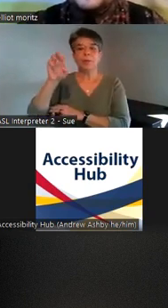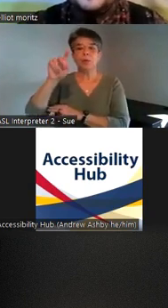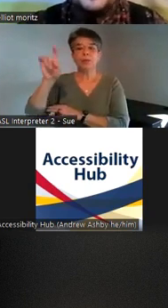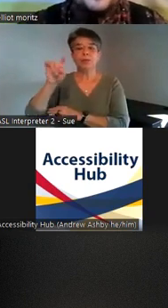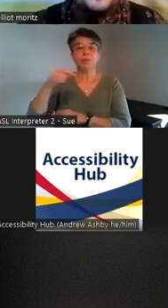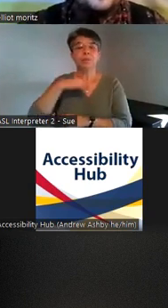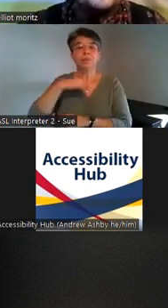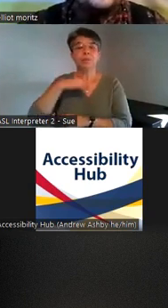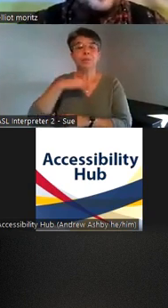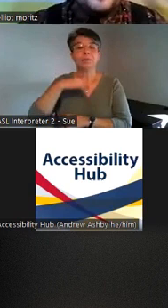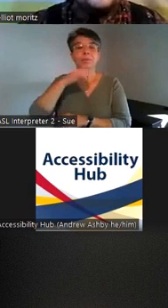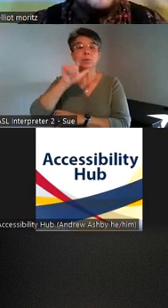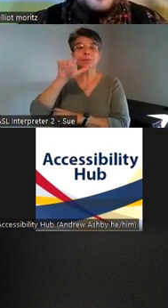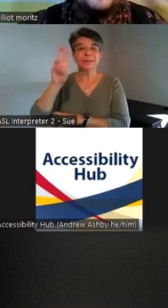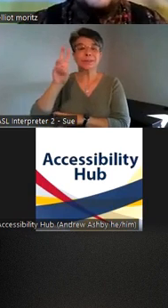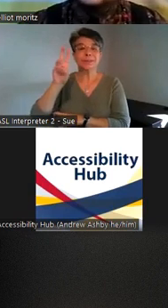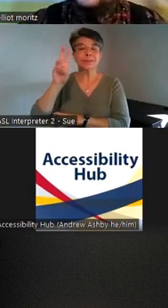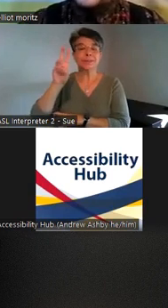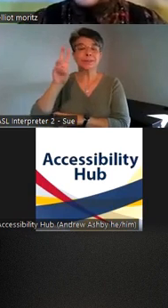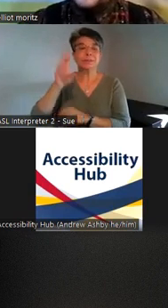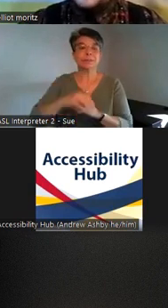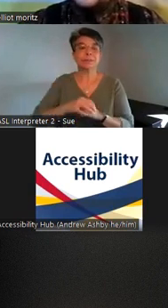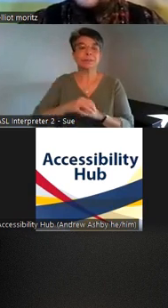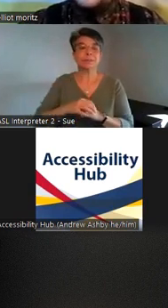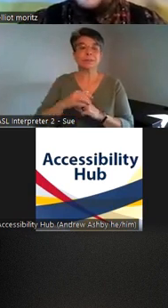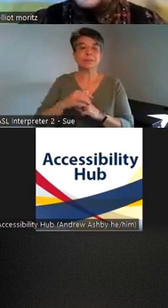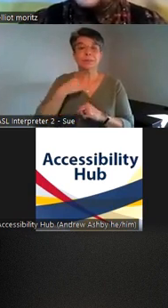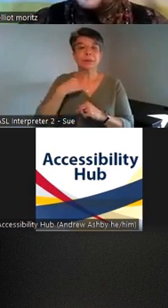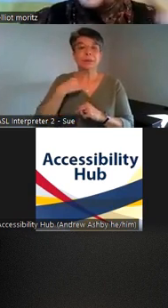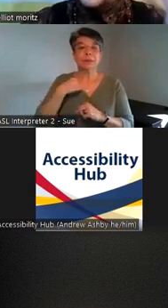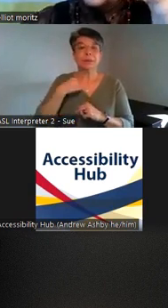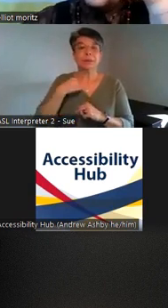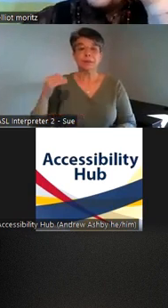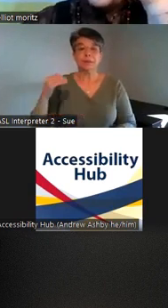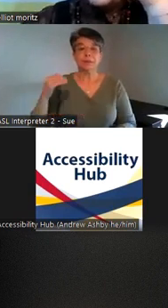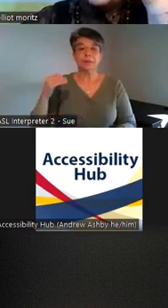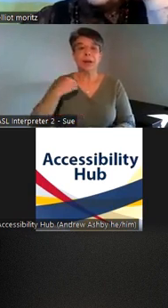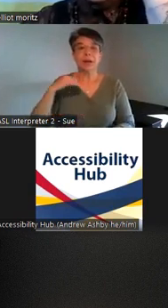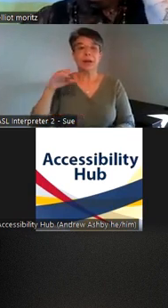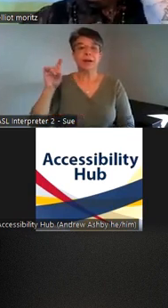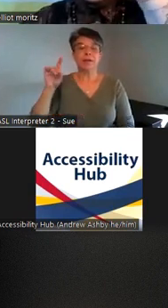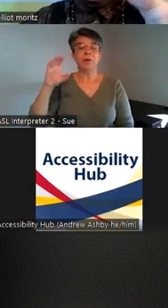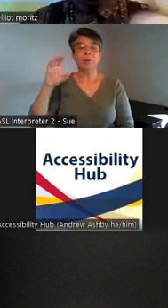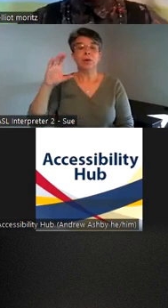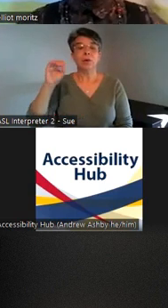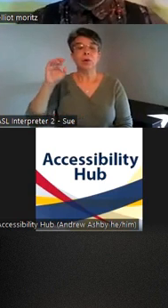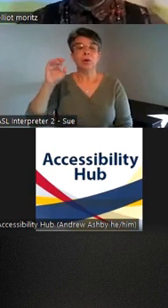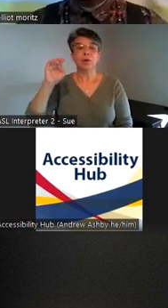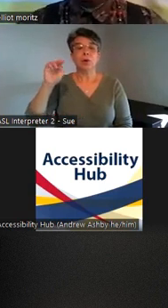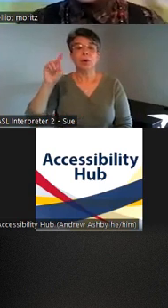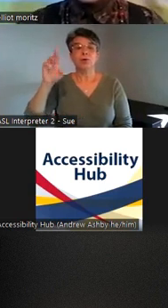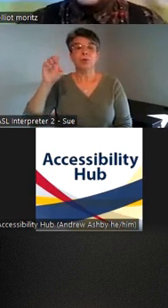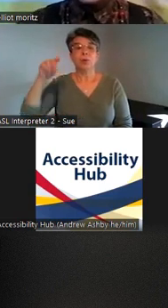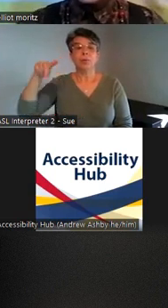old um I'm a little person I have a condra pleasure dwarfism also sorry I speak way too